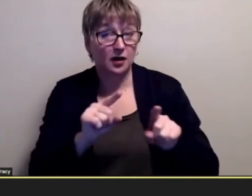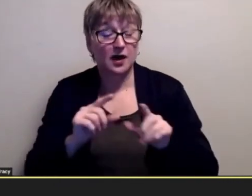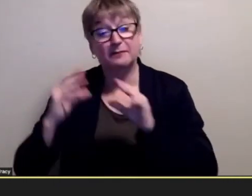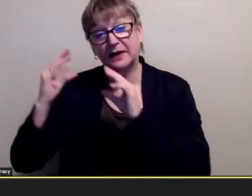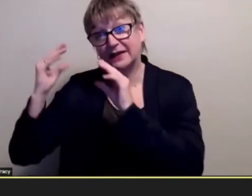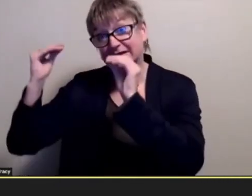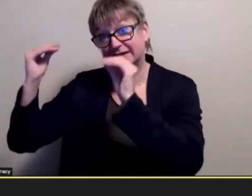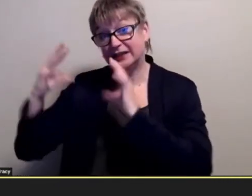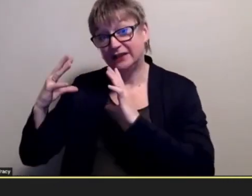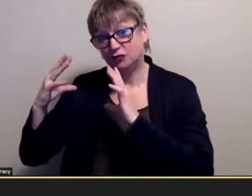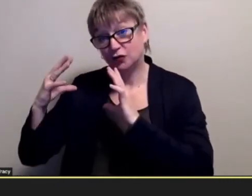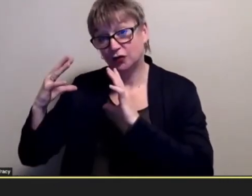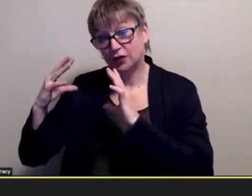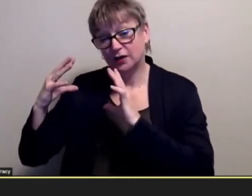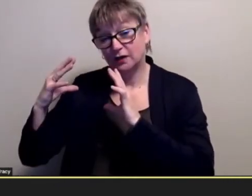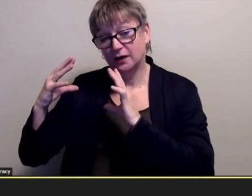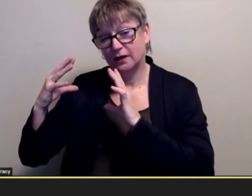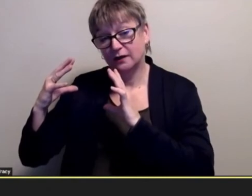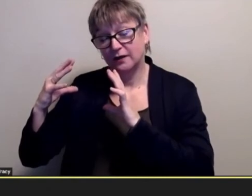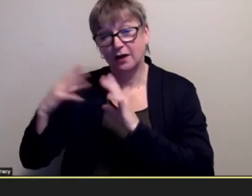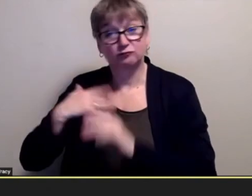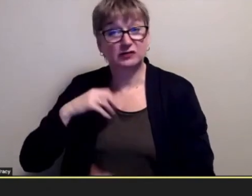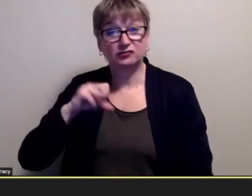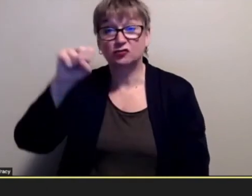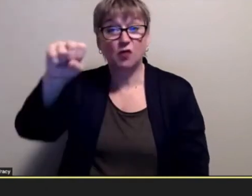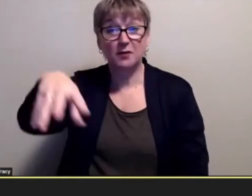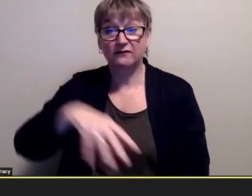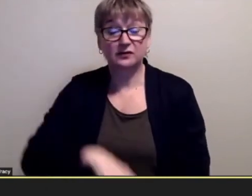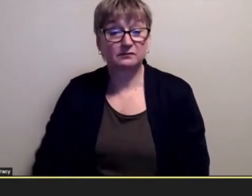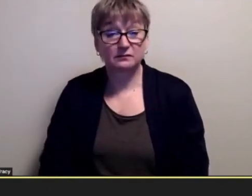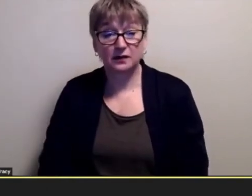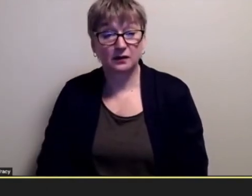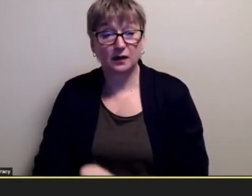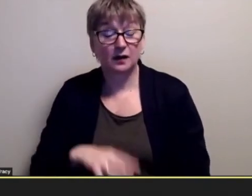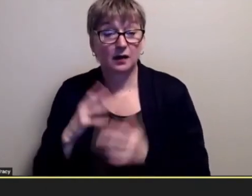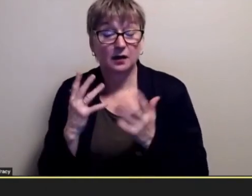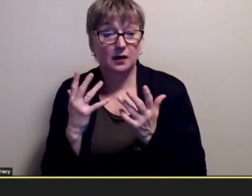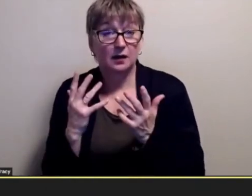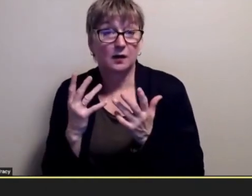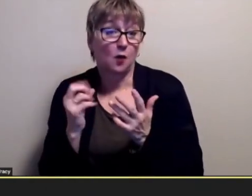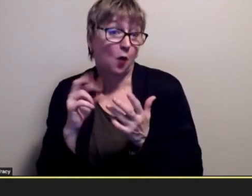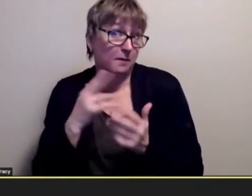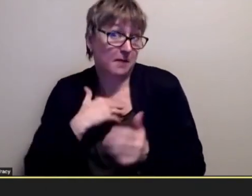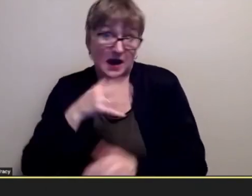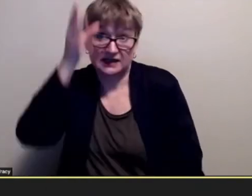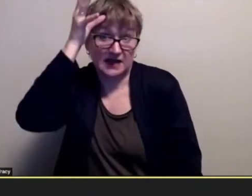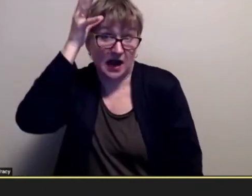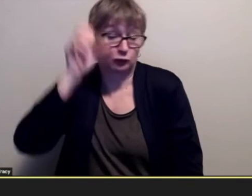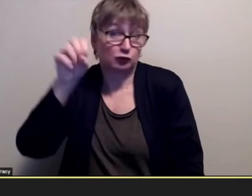they would just uh you know drop me off there or my my my dad would drop me off here and i would